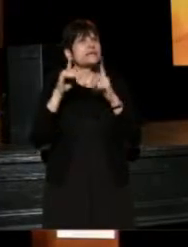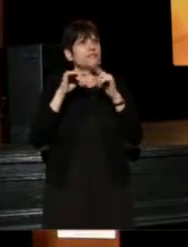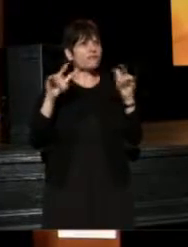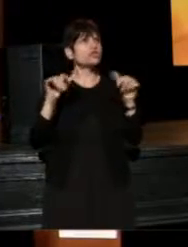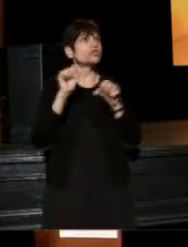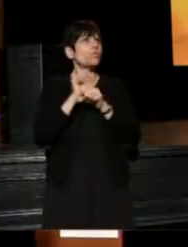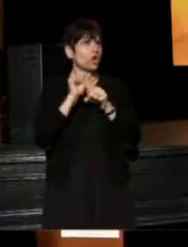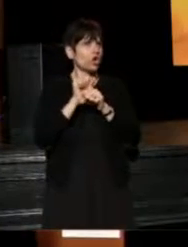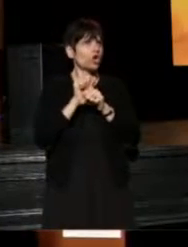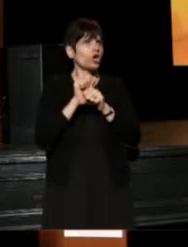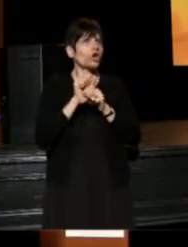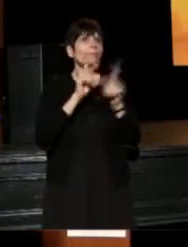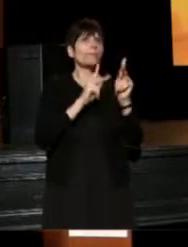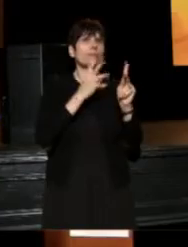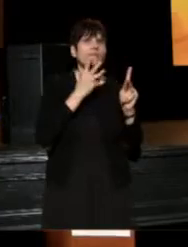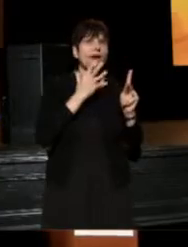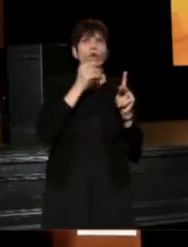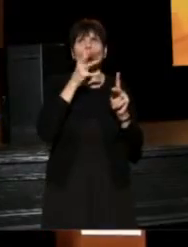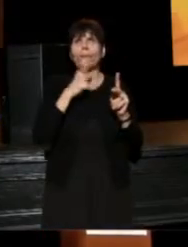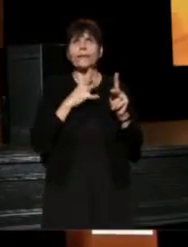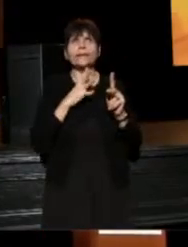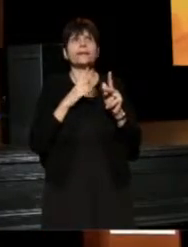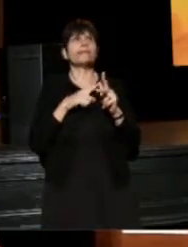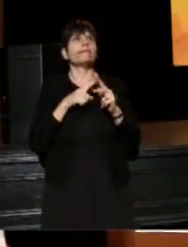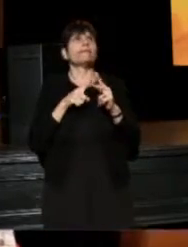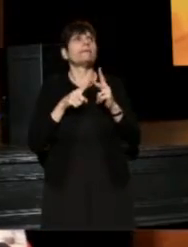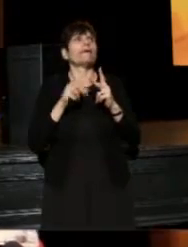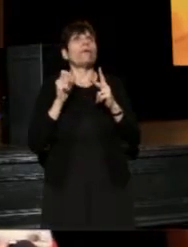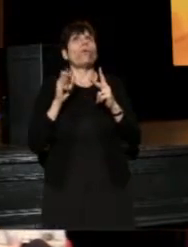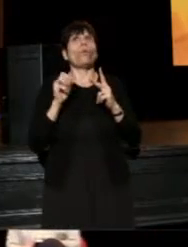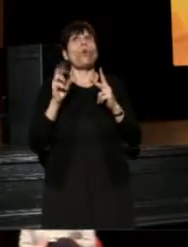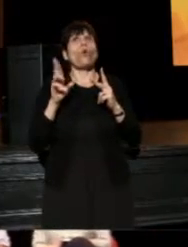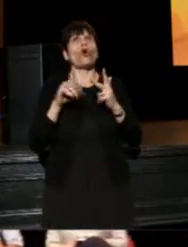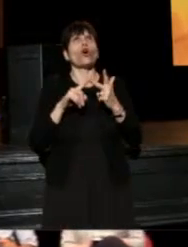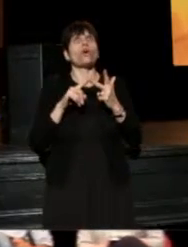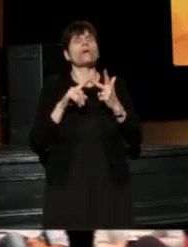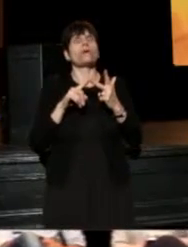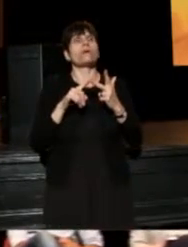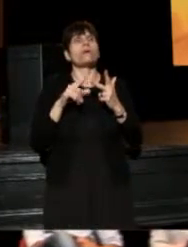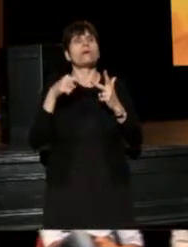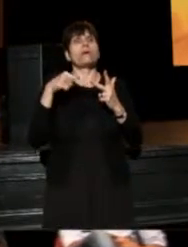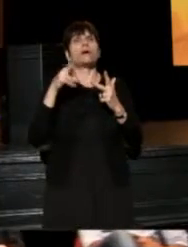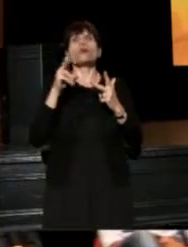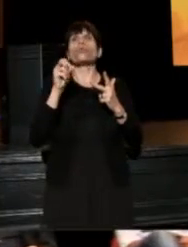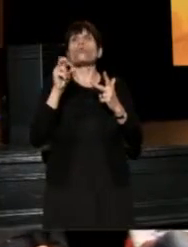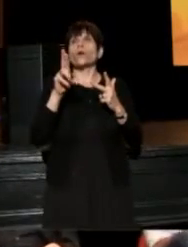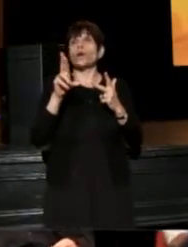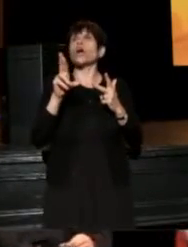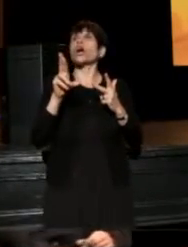either people of color, women, or queer identifying playwrights,